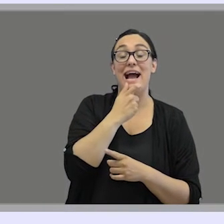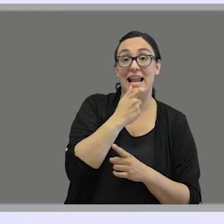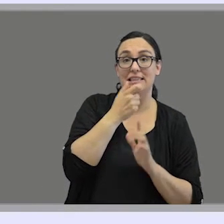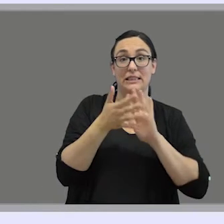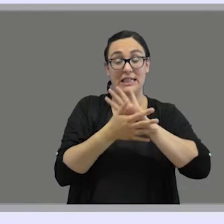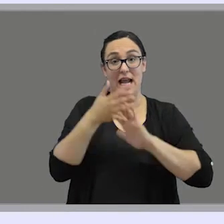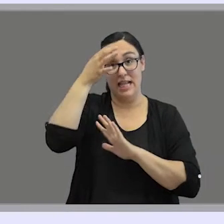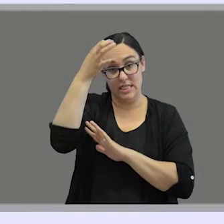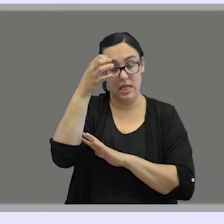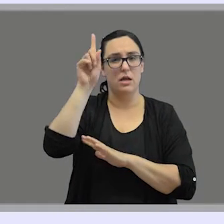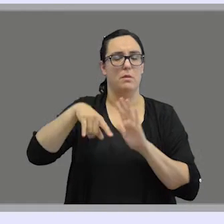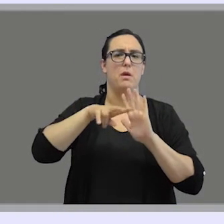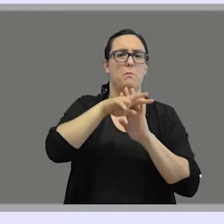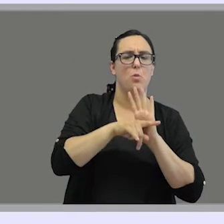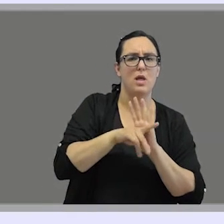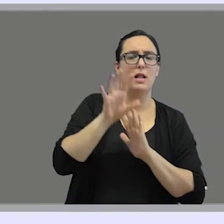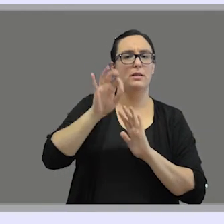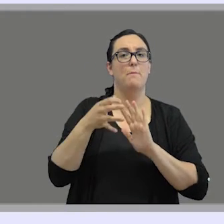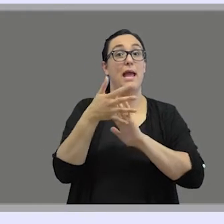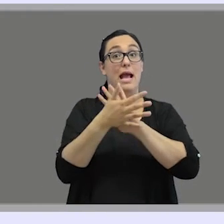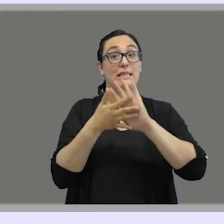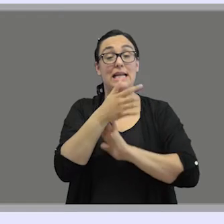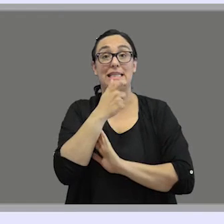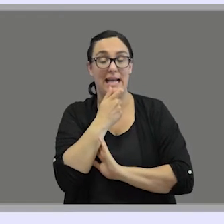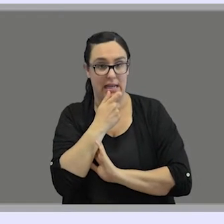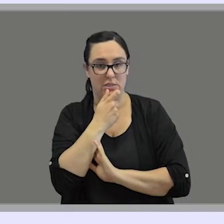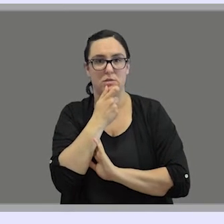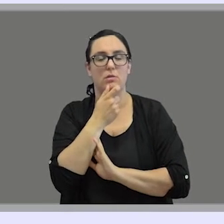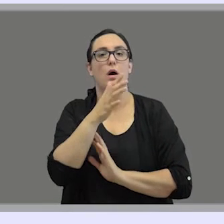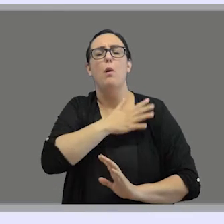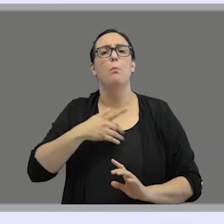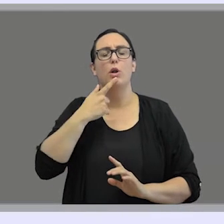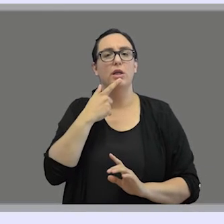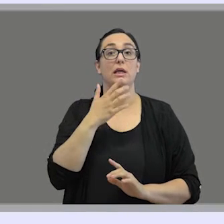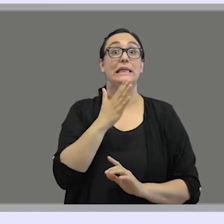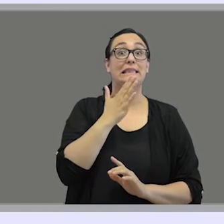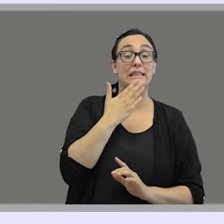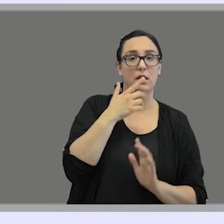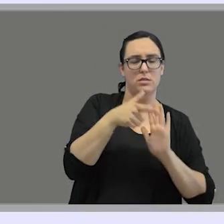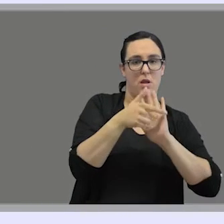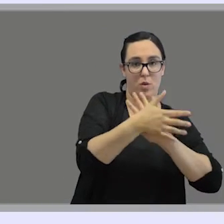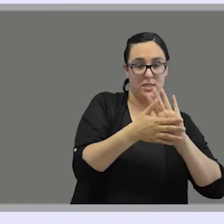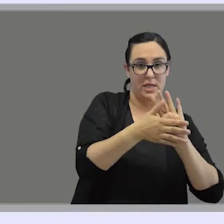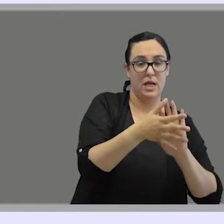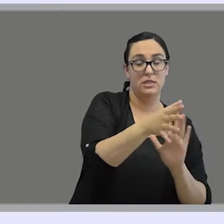or Bimodal System or Signed-English, which uses the lexical signs of the national SL